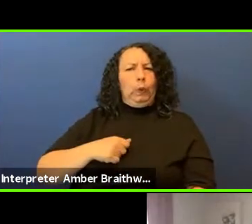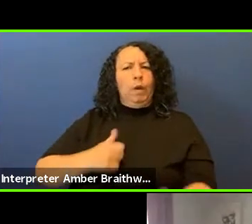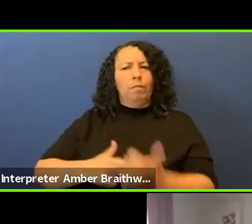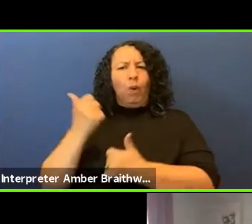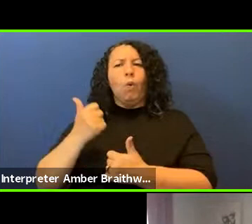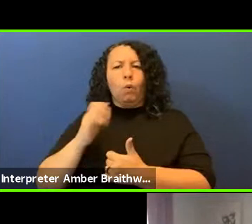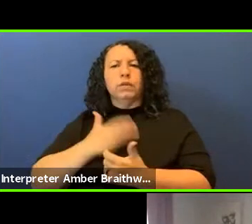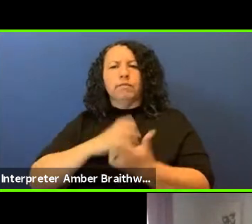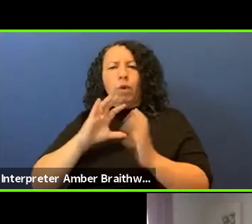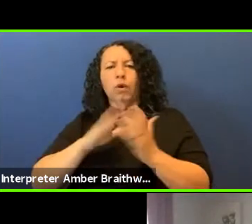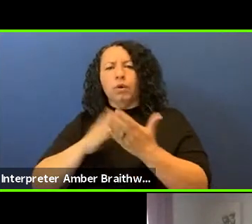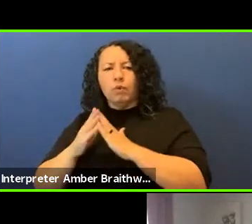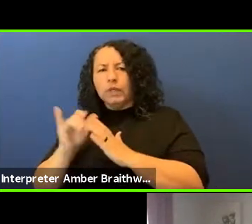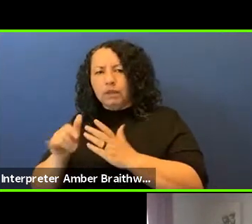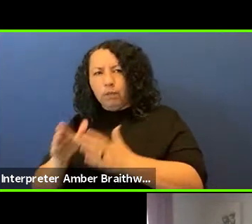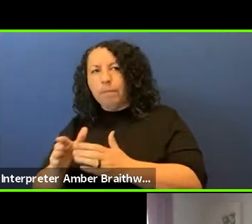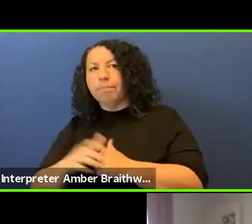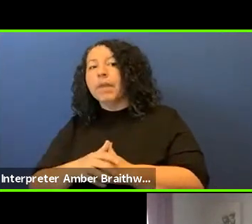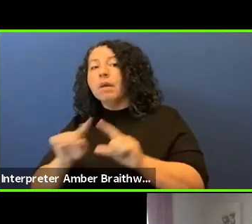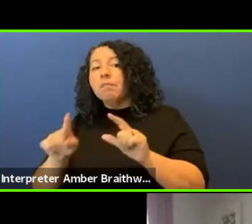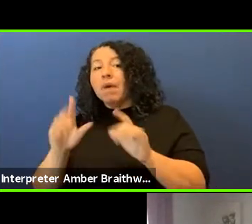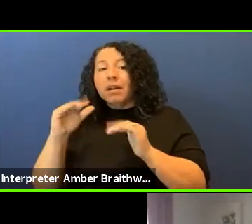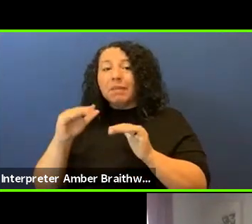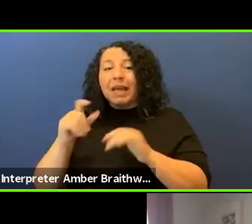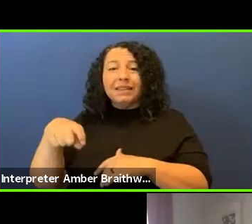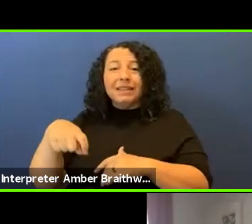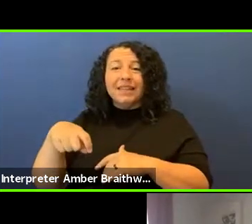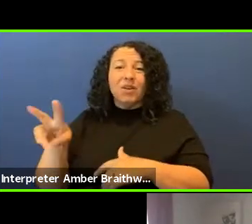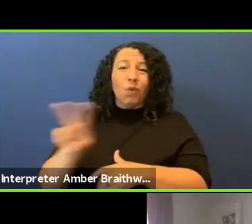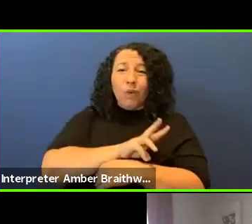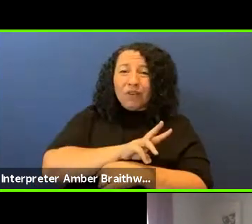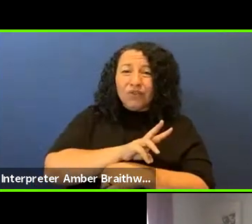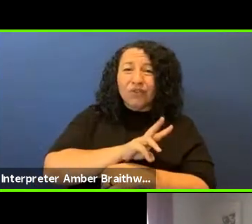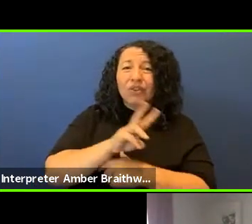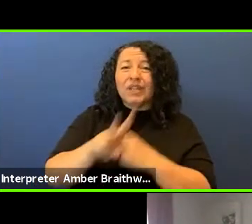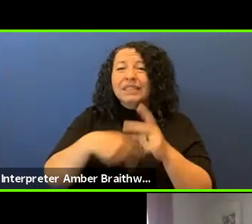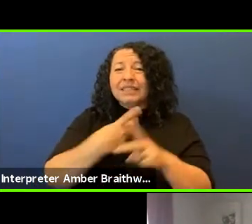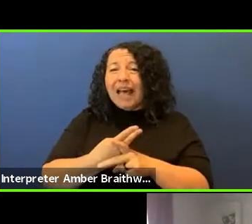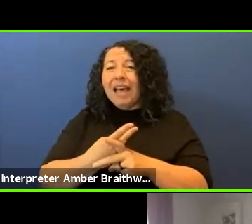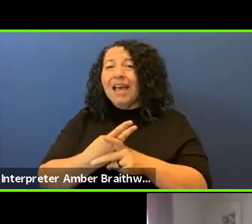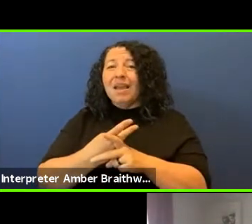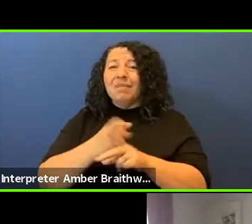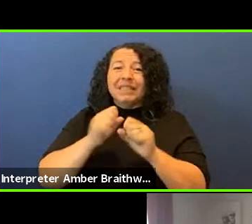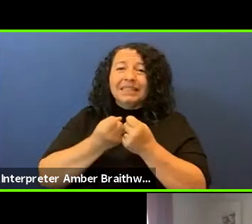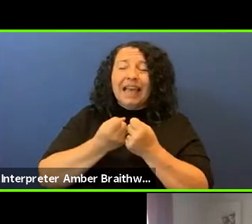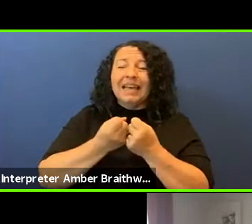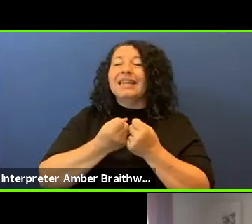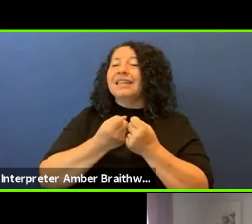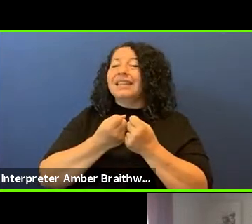in western societies runs counter to our cultures.